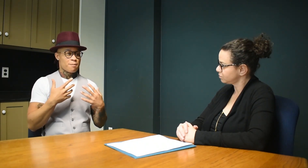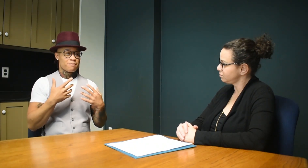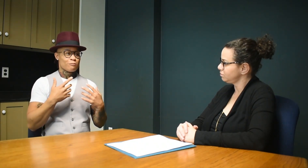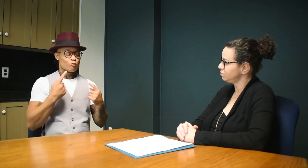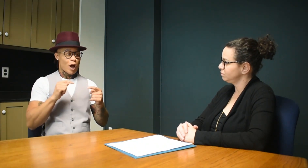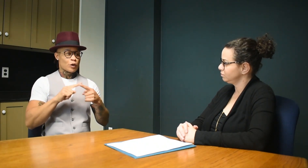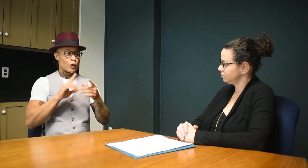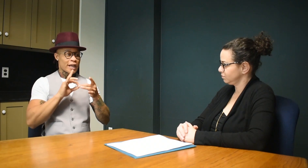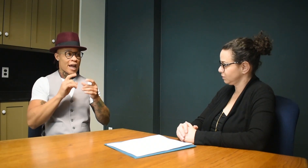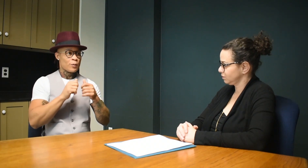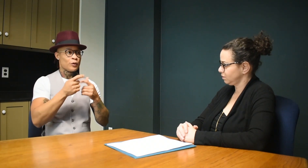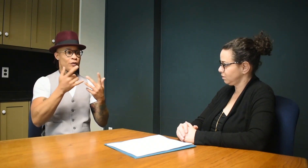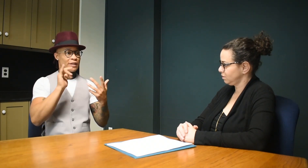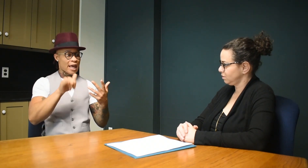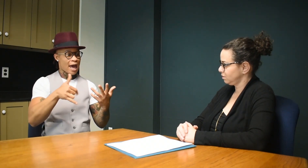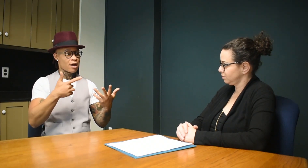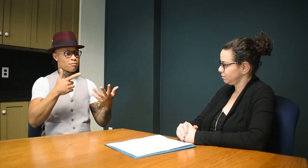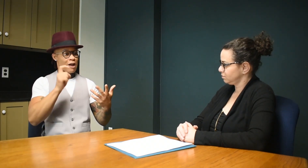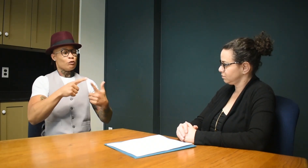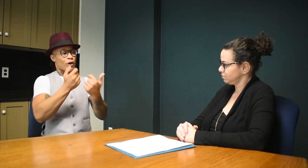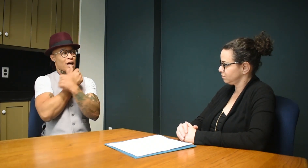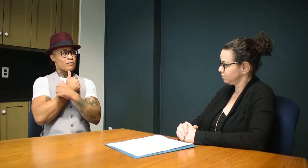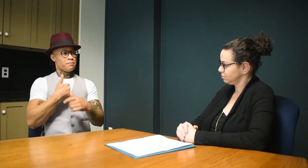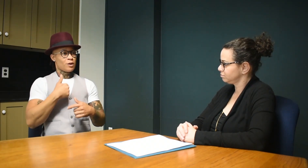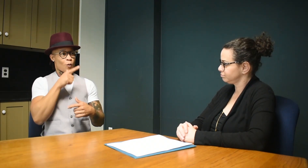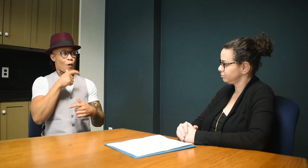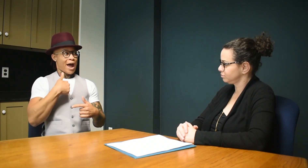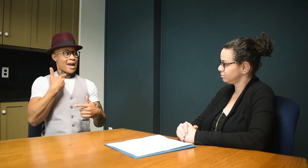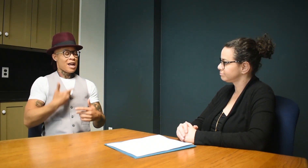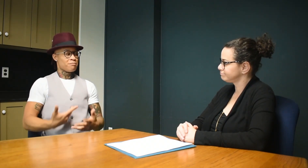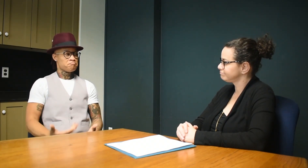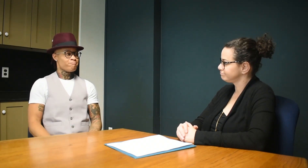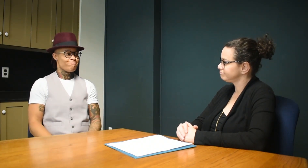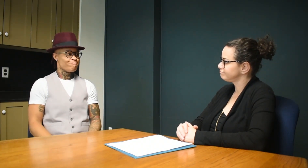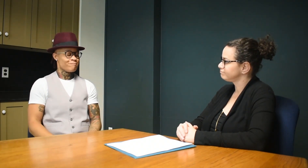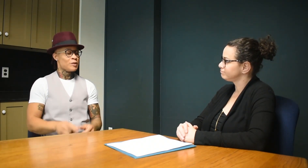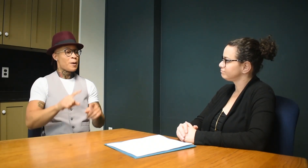I really wanted to connect with her in hopes that she would love me for who I am But she refused.